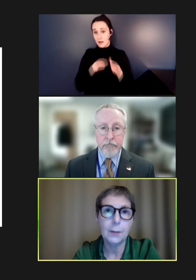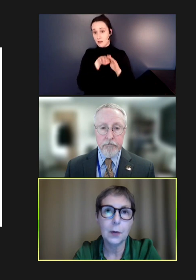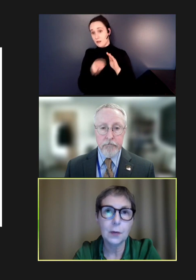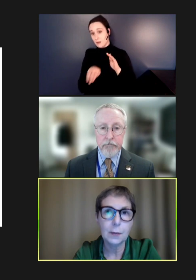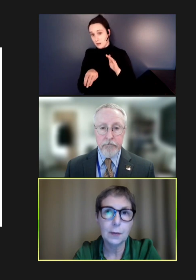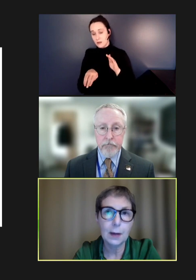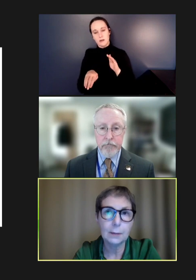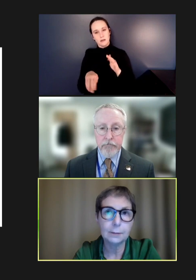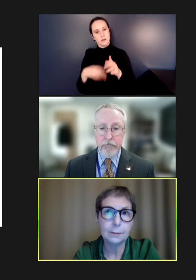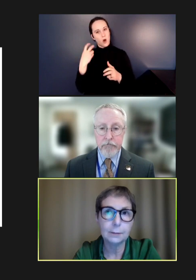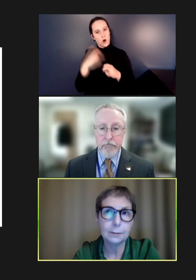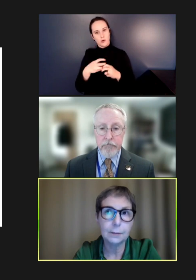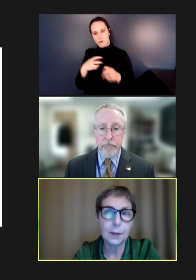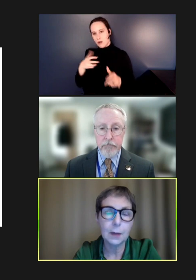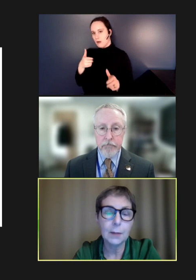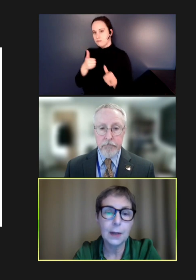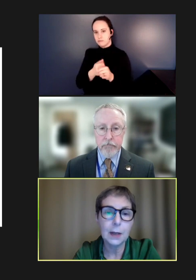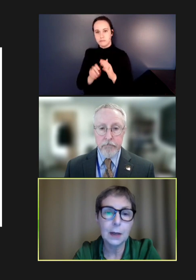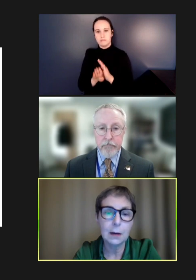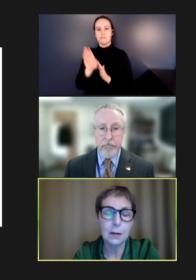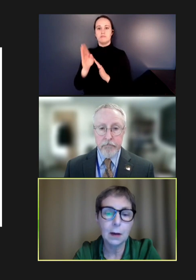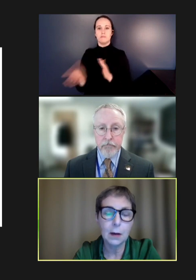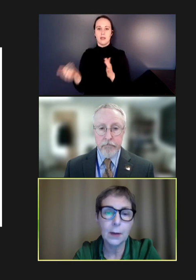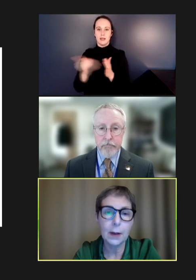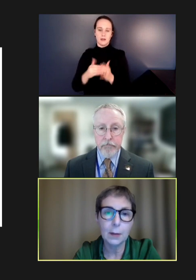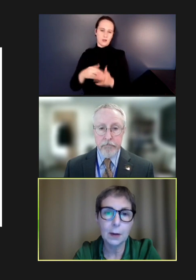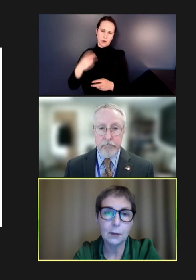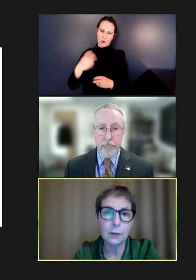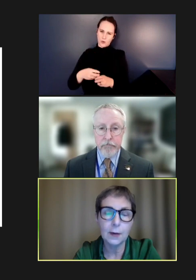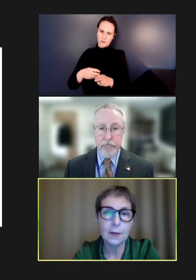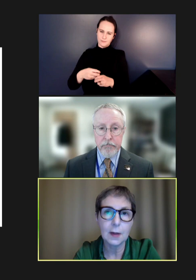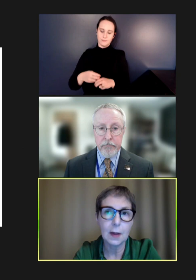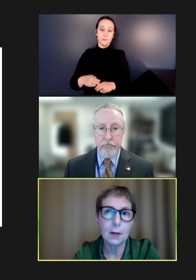On top of that, many low-income countries really